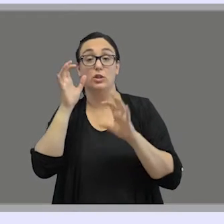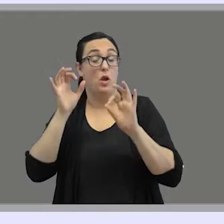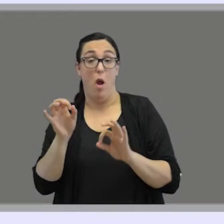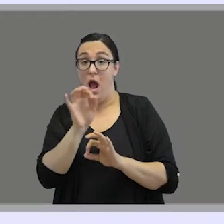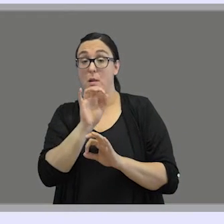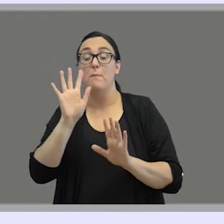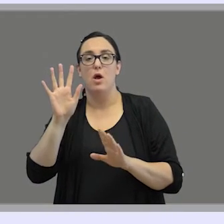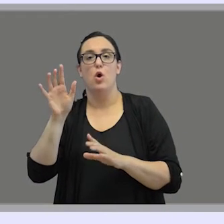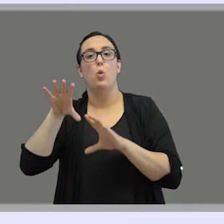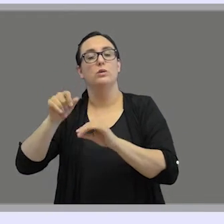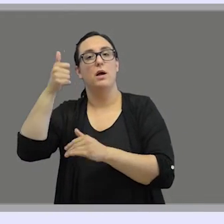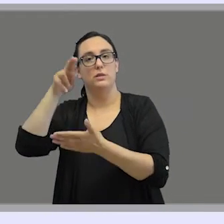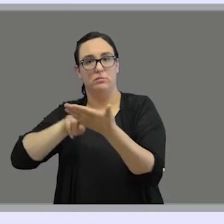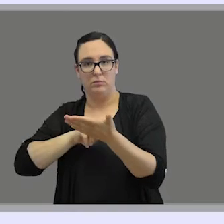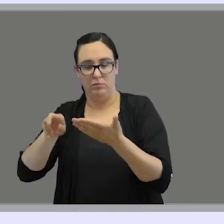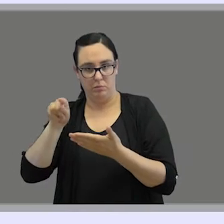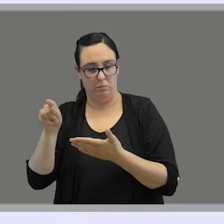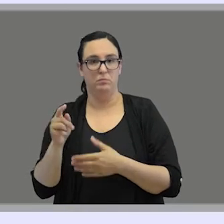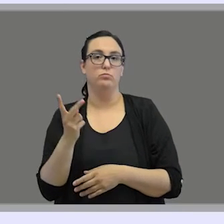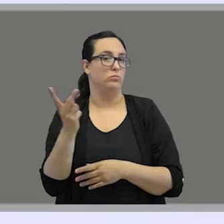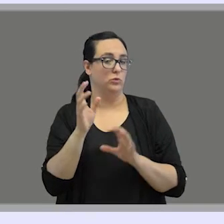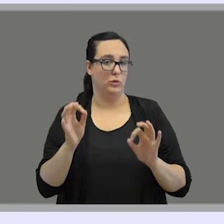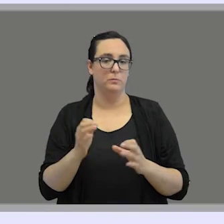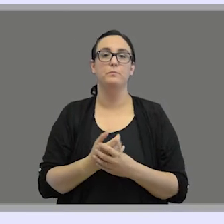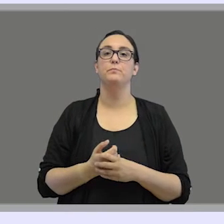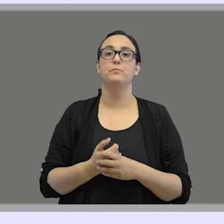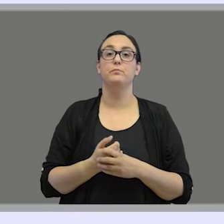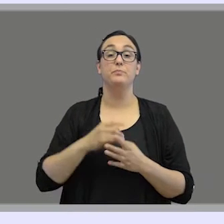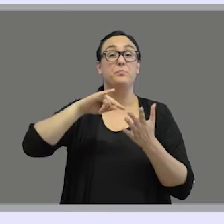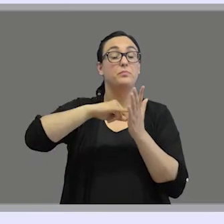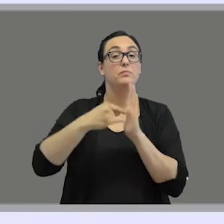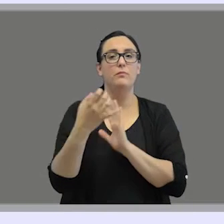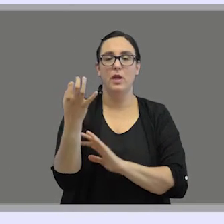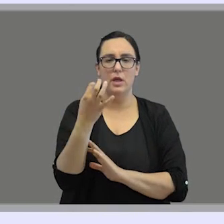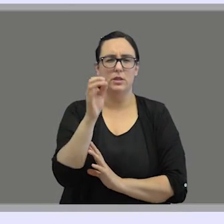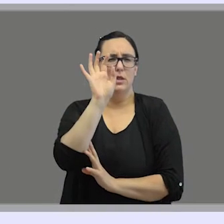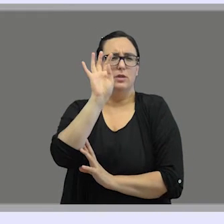for the same method in the UK. This method consist of spelling out